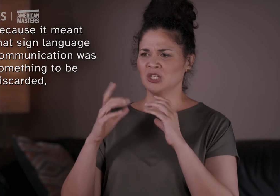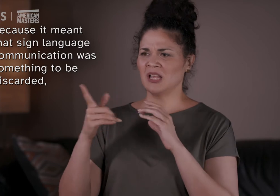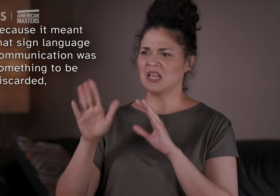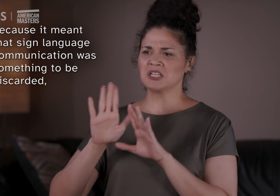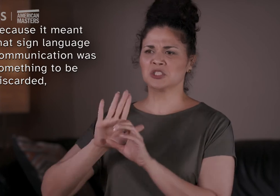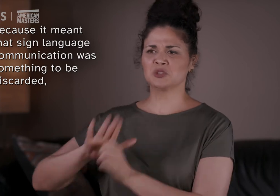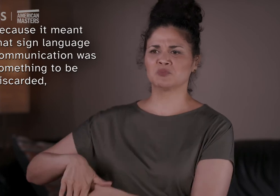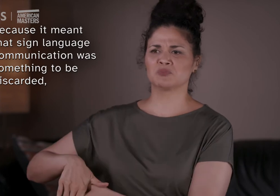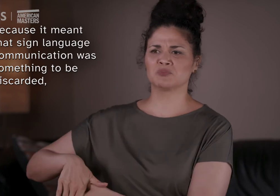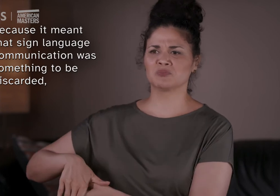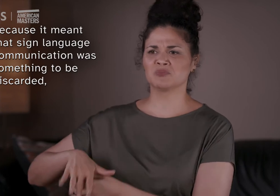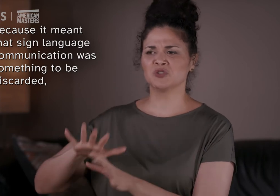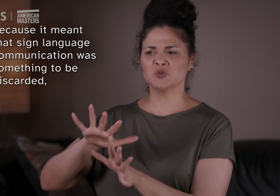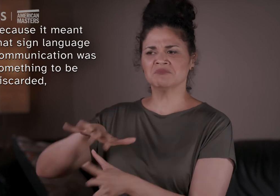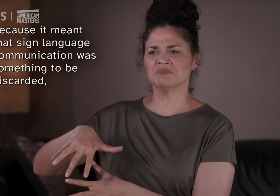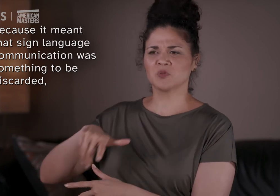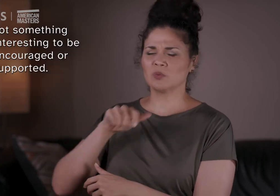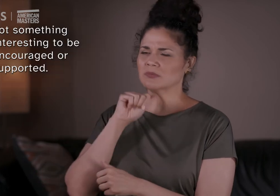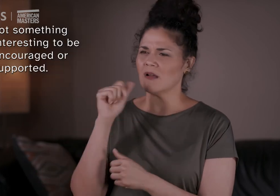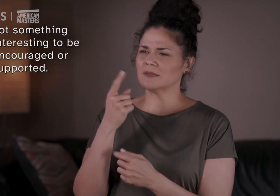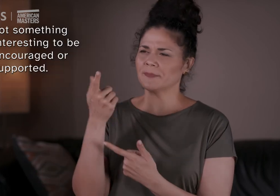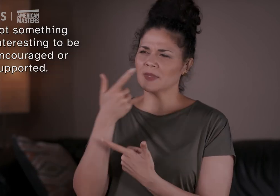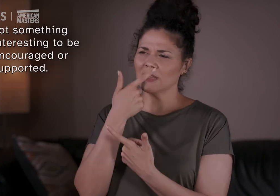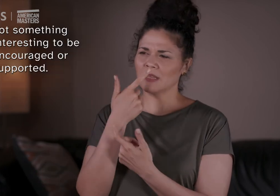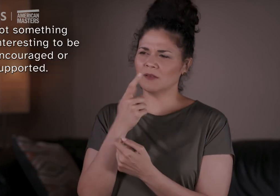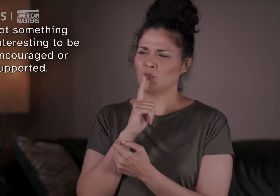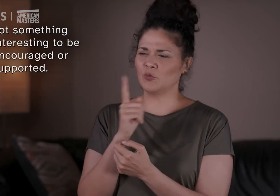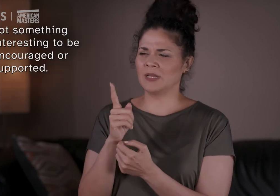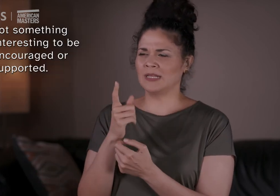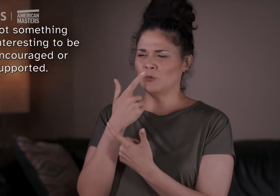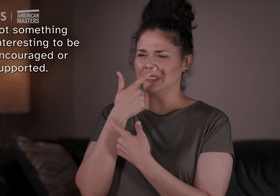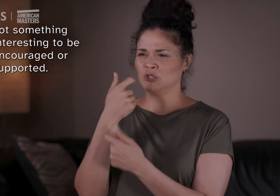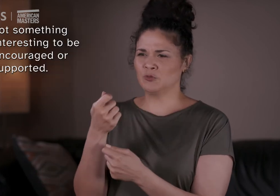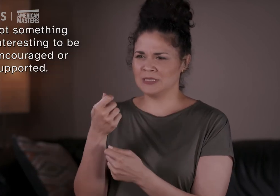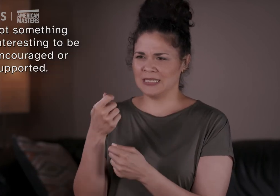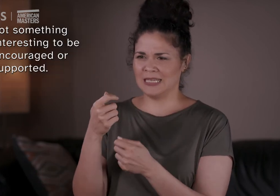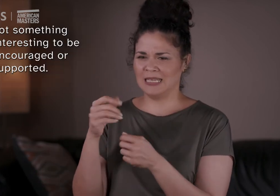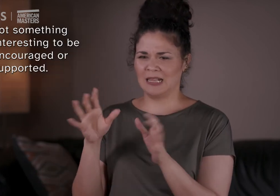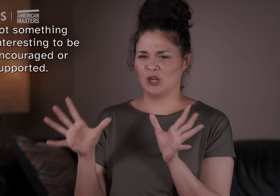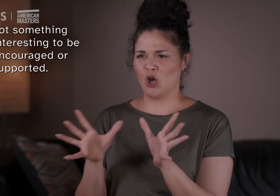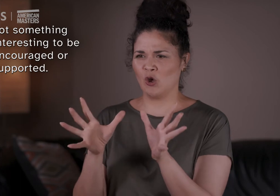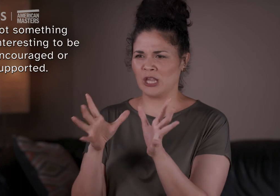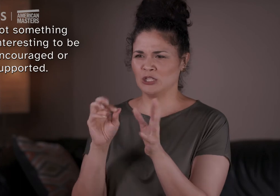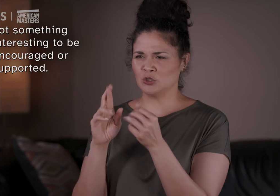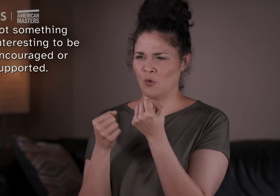was something to be discarded, not something interesting to be encouraged or supported.